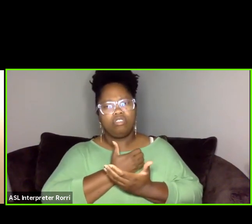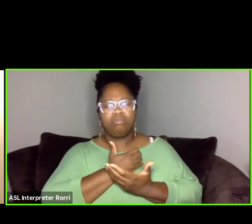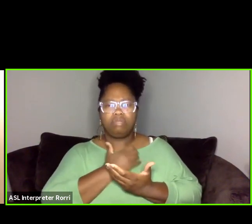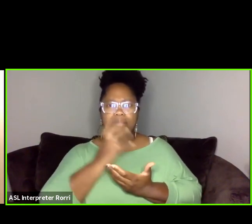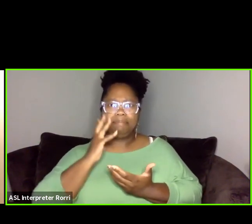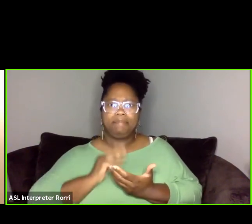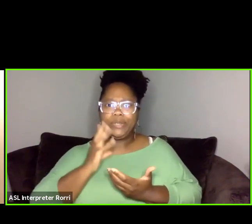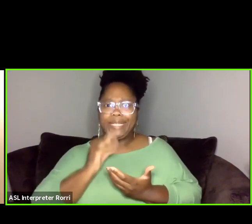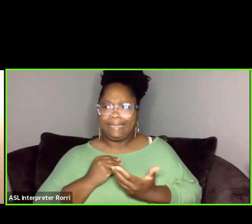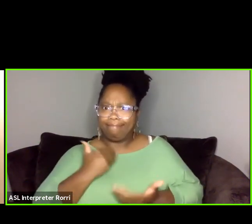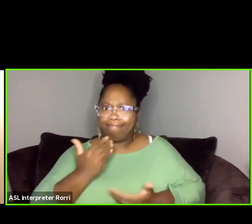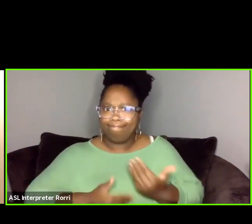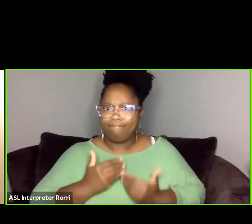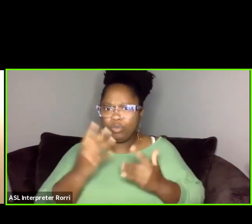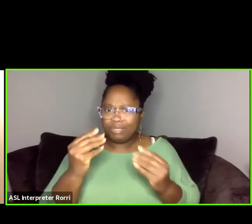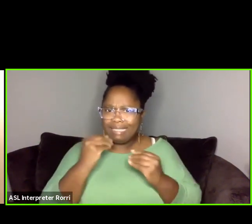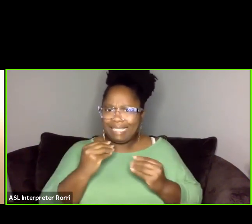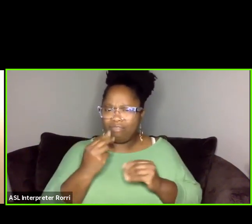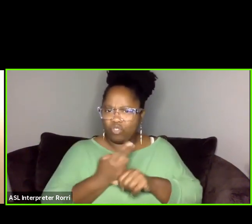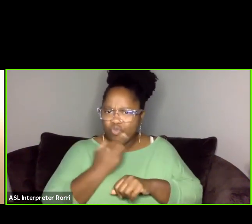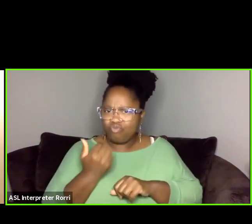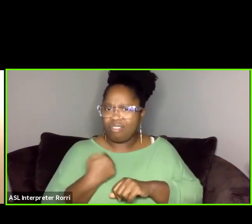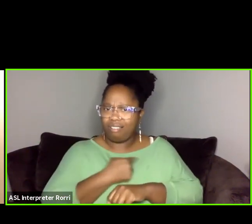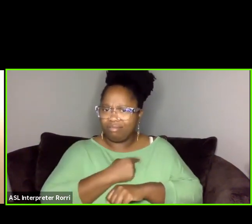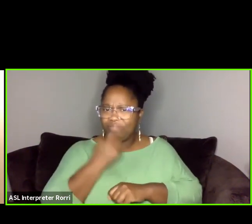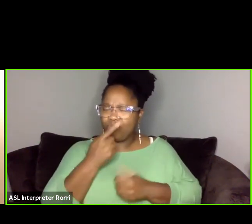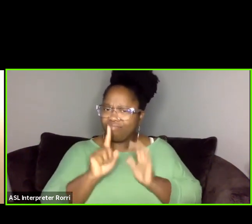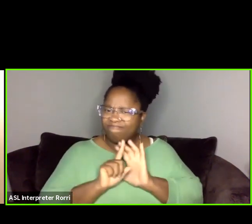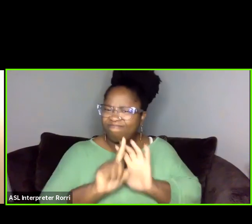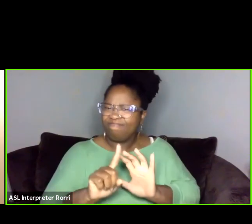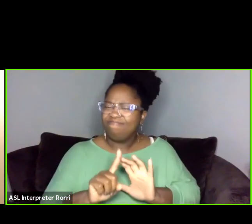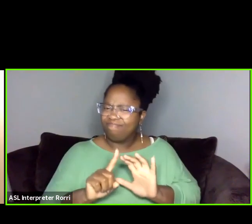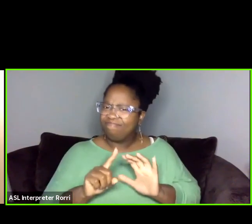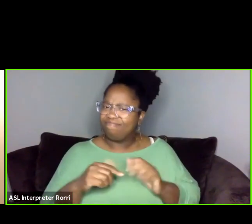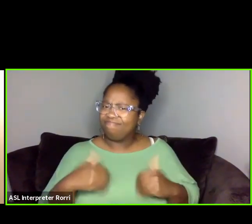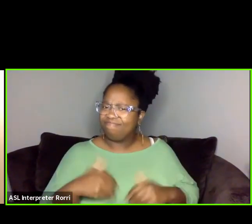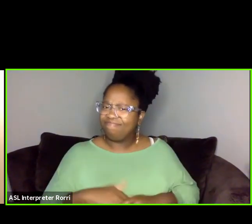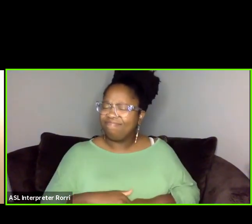And it's so refreshing to hear you say that despite,